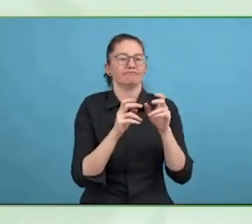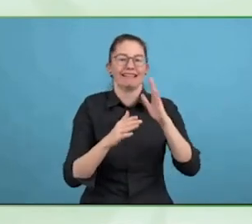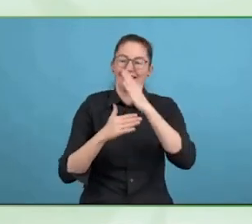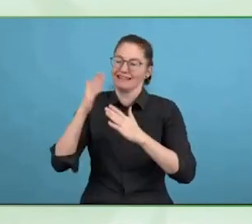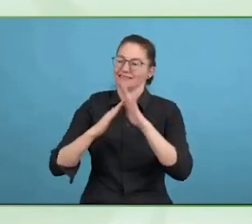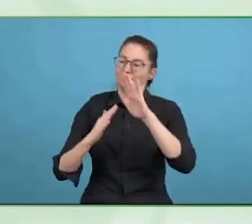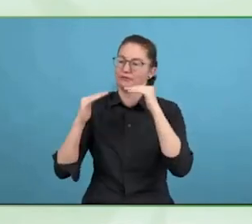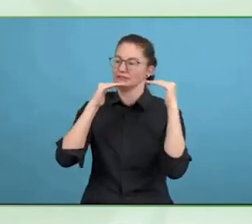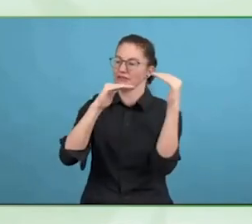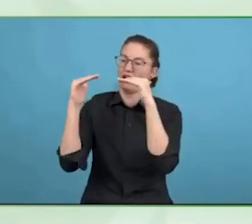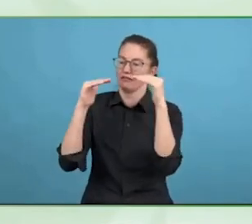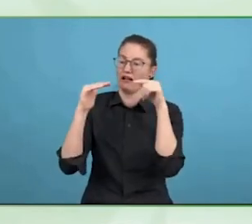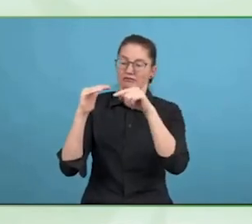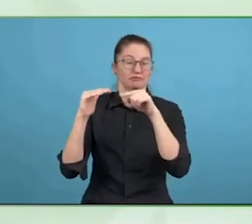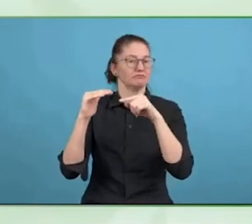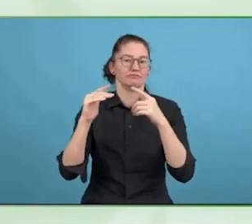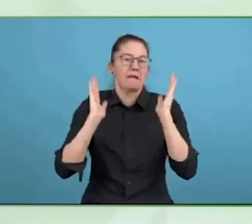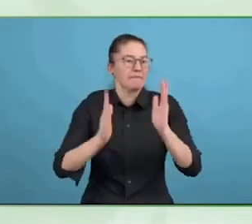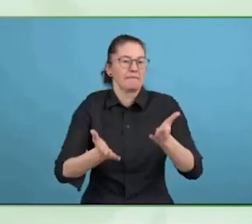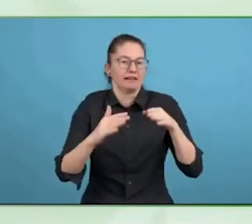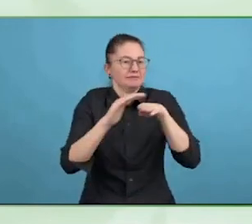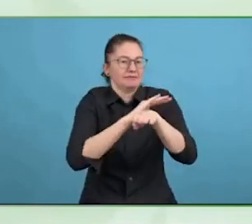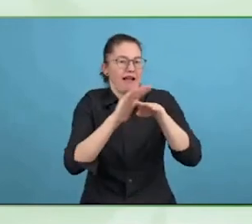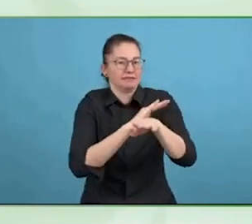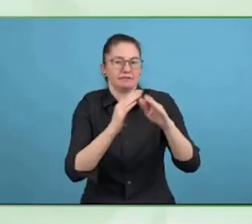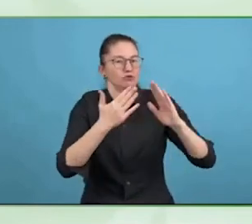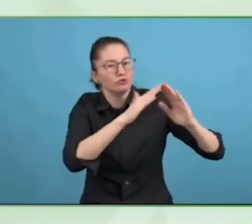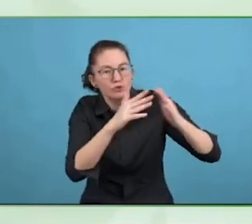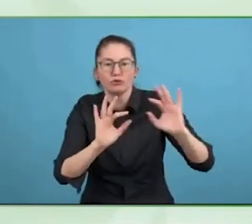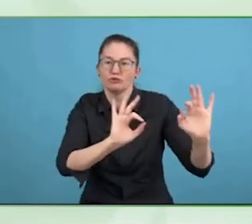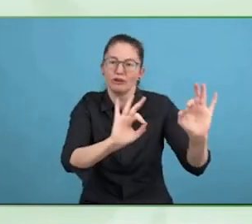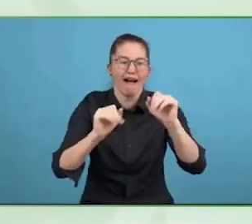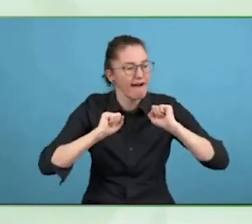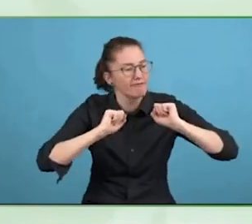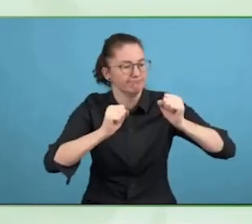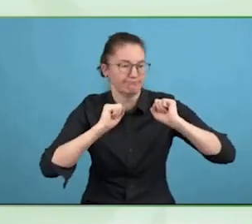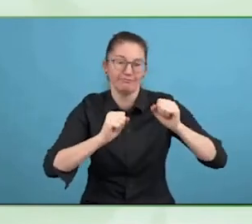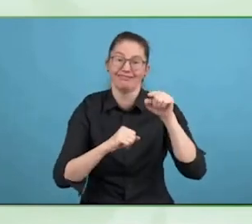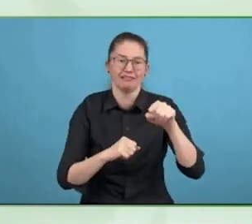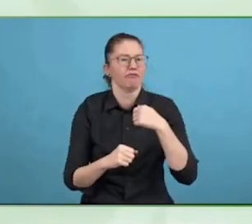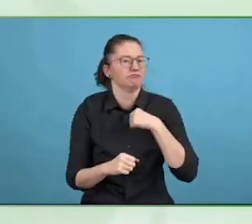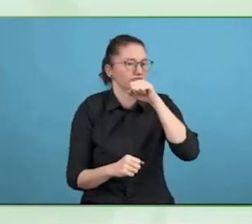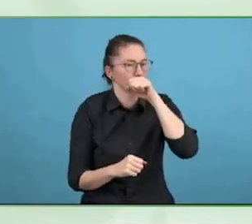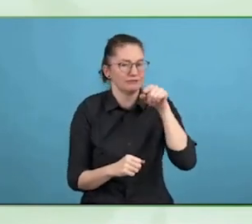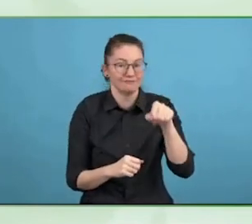captions on all the time, not because they have hearing issues,